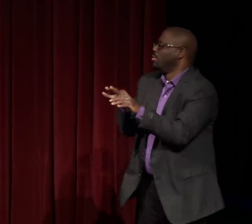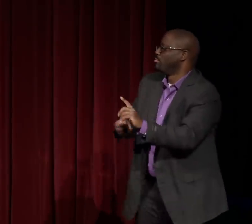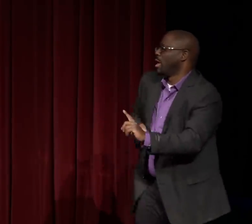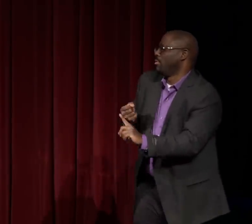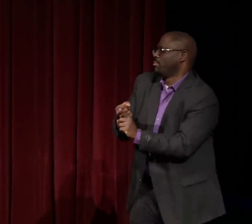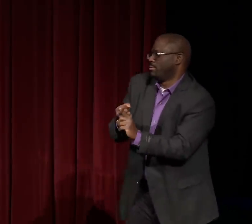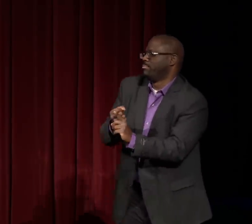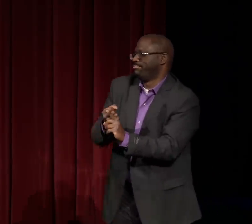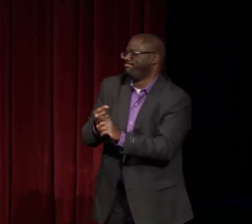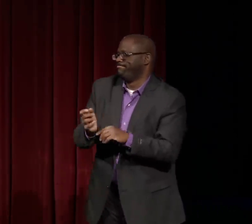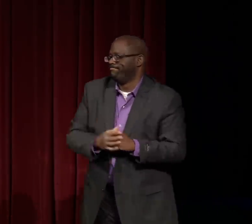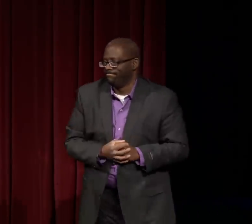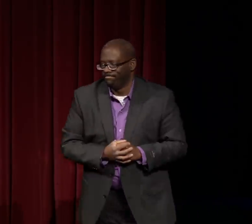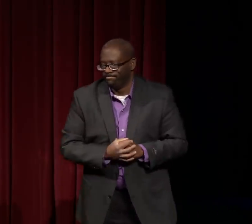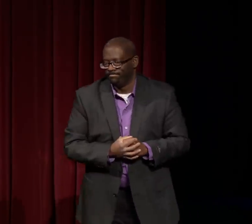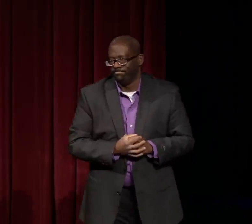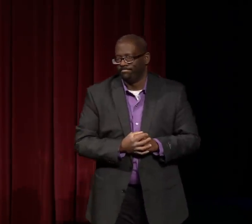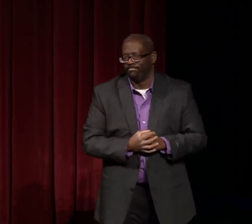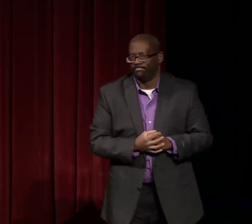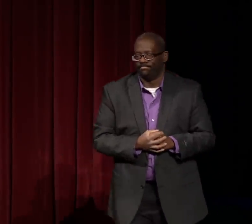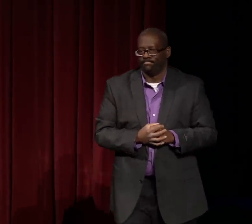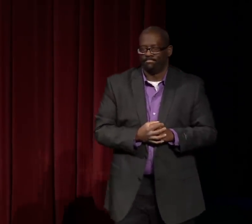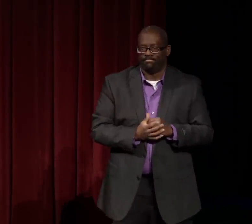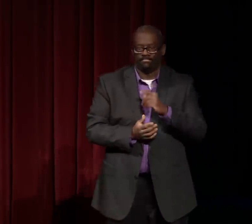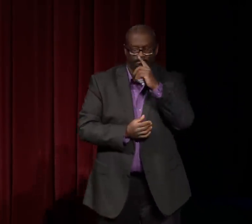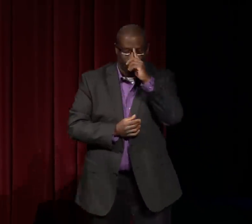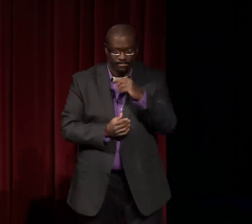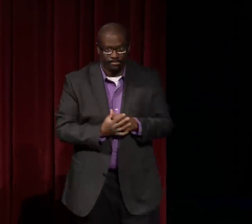She was inspirational to her and had an impact.